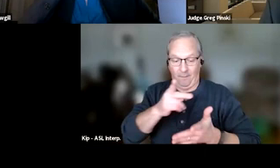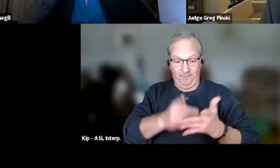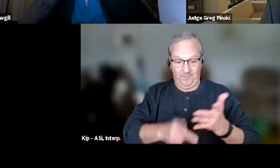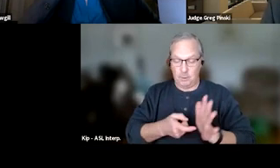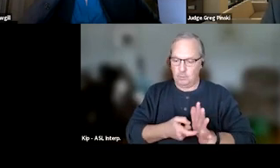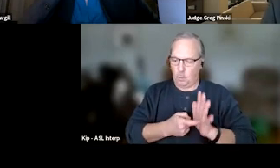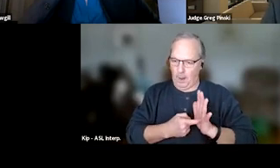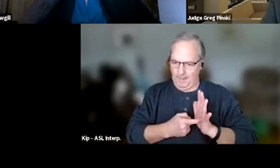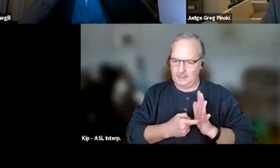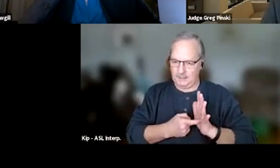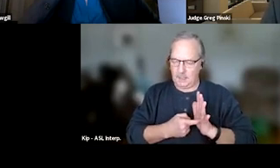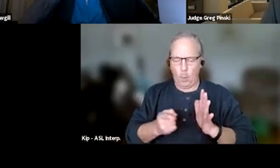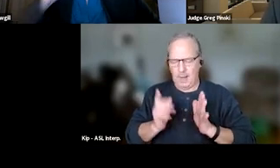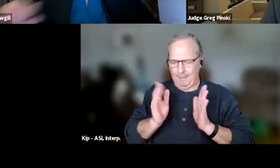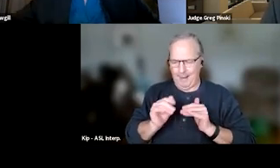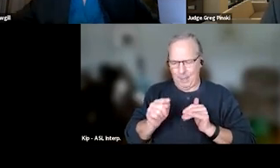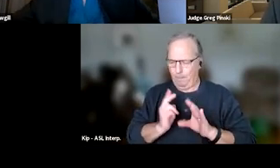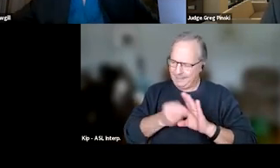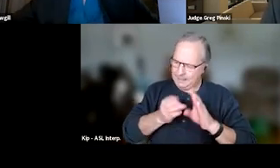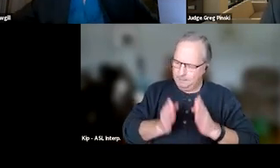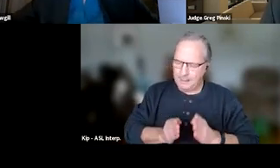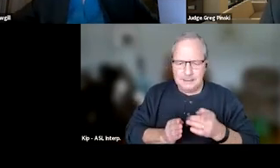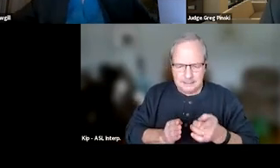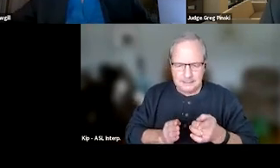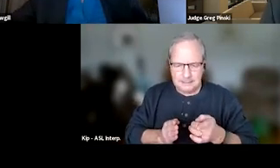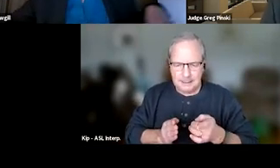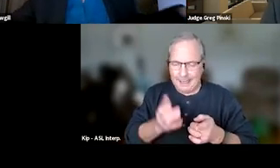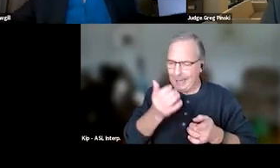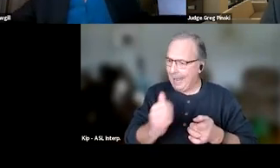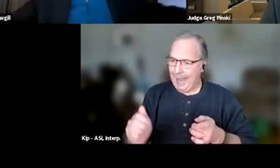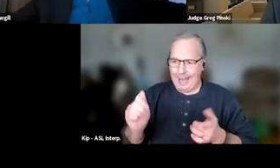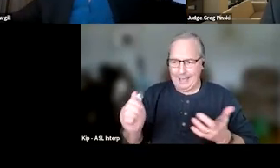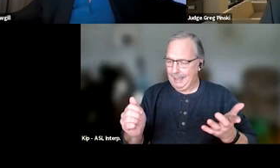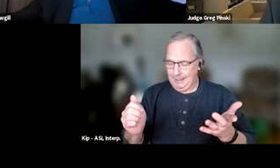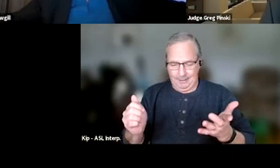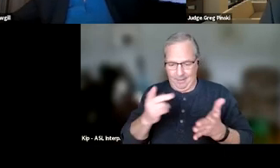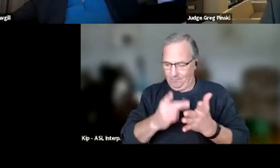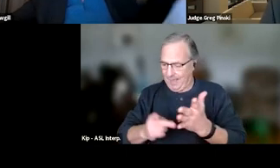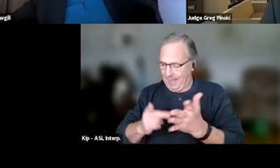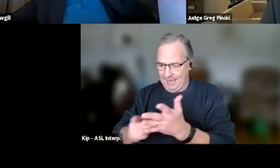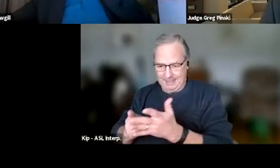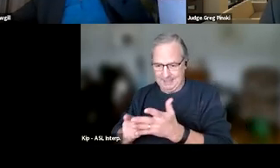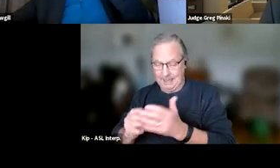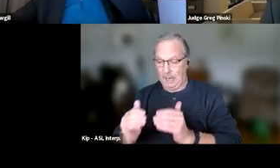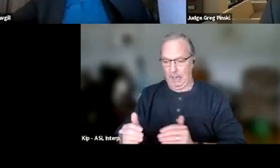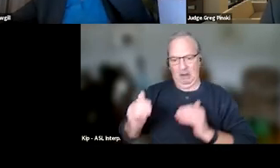What is expected of your participants in any given phase? Advanced notice of what could lead